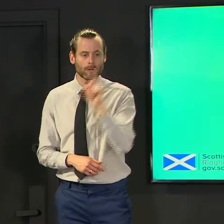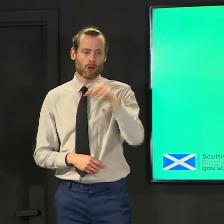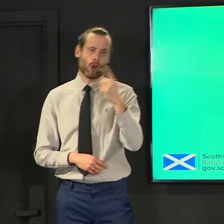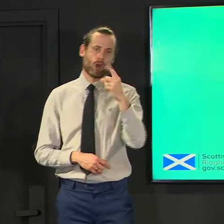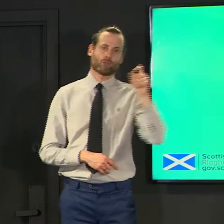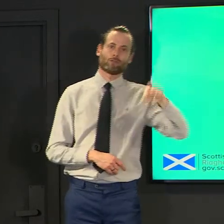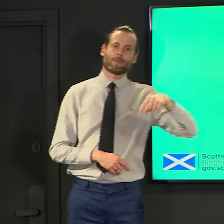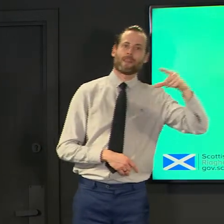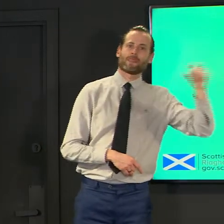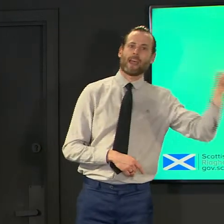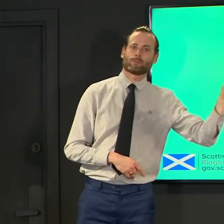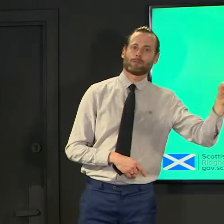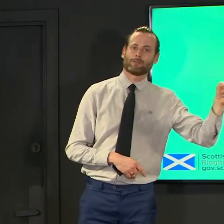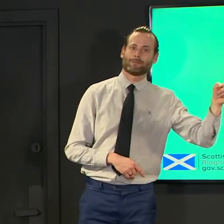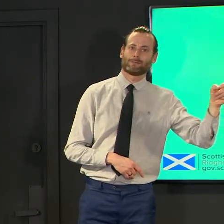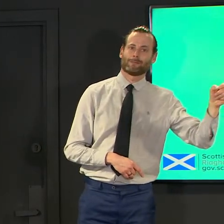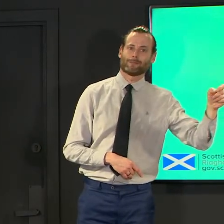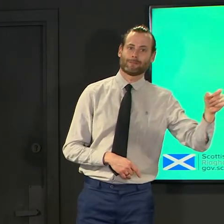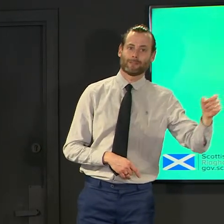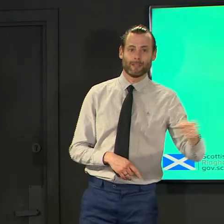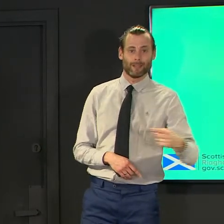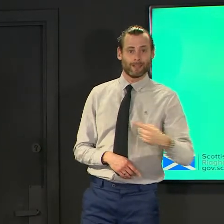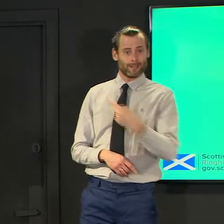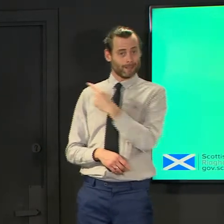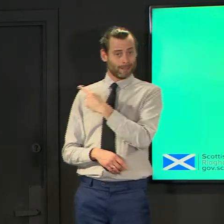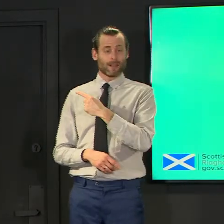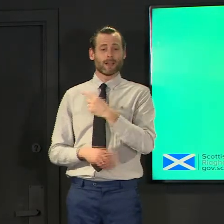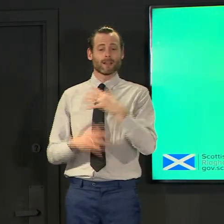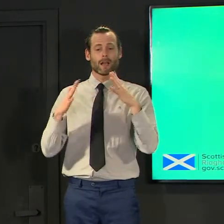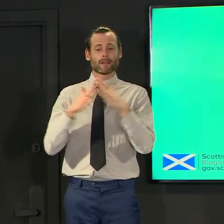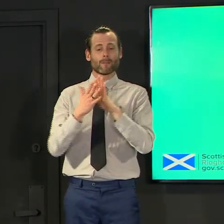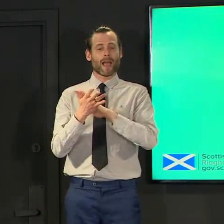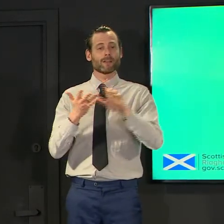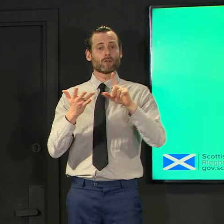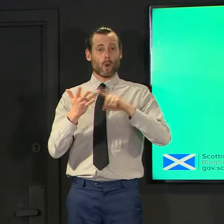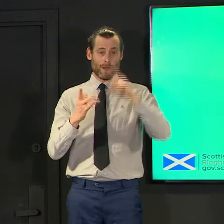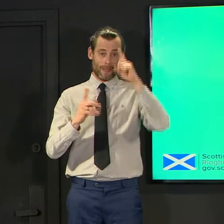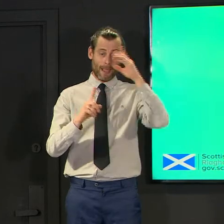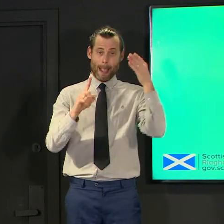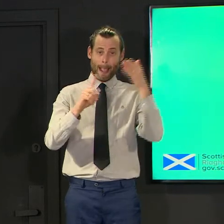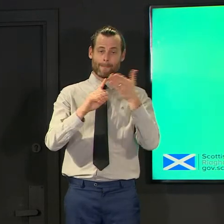should try and get below 50 and then you should get below 20. we have nine local authorities